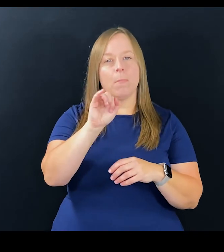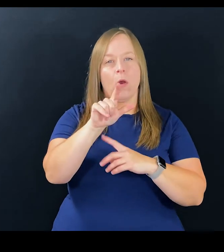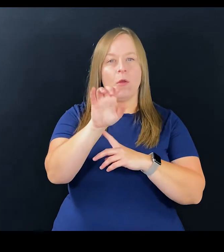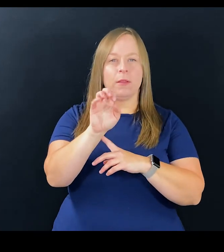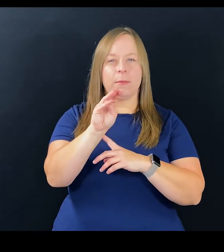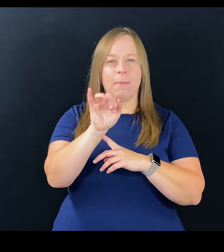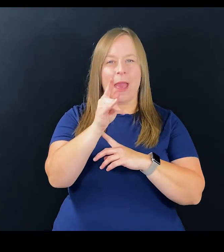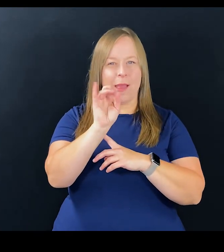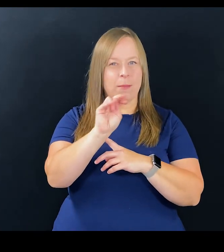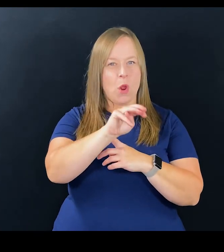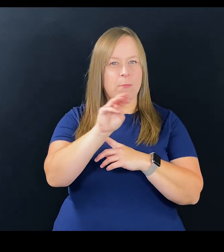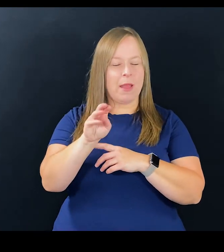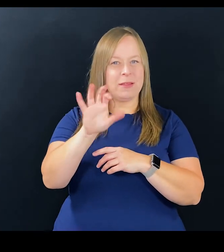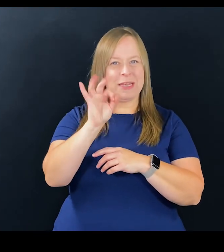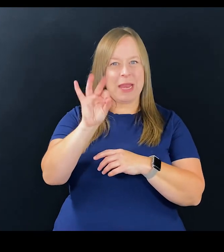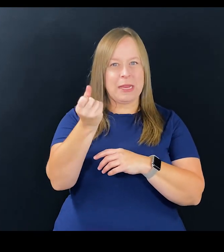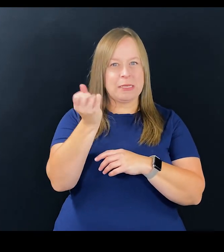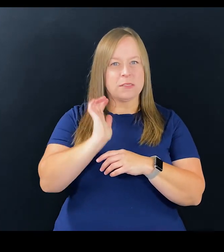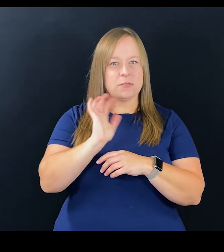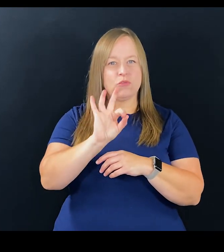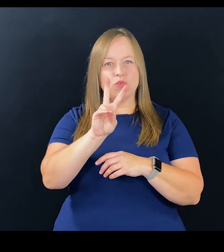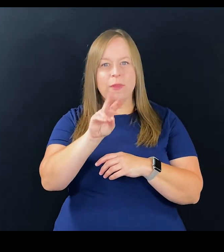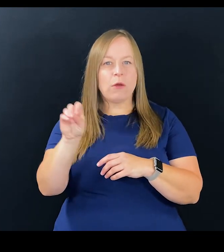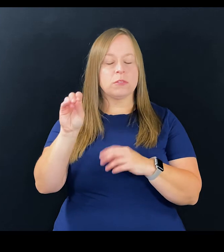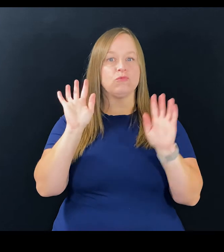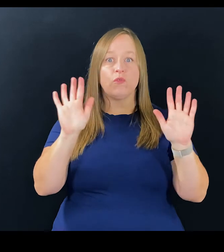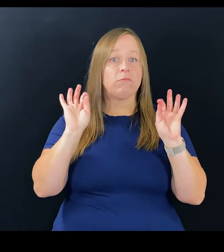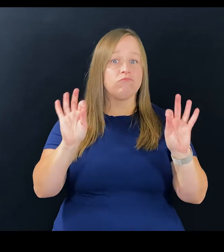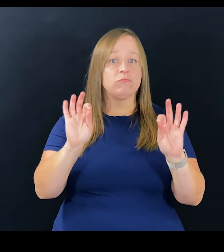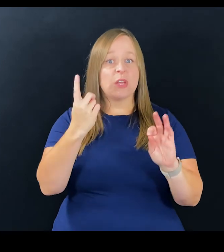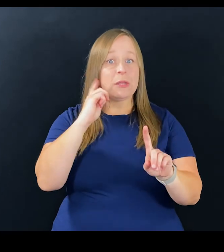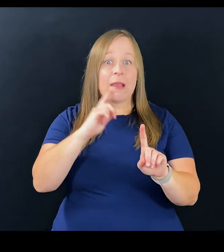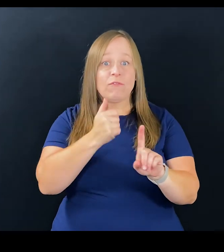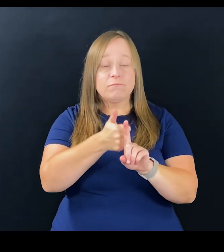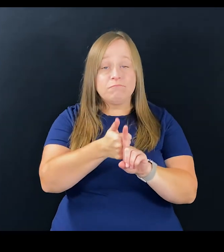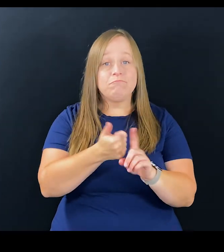I think, you saw Marlee Matlin come out in the '90s and 2000s and that was great.